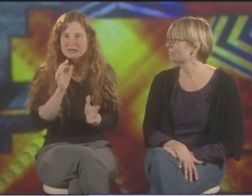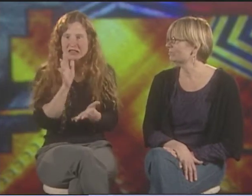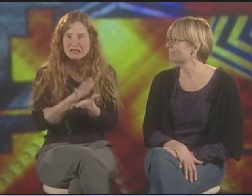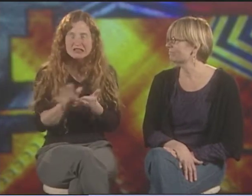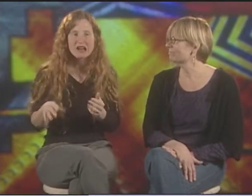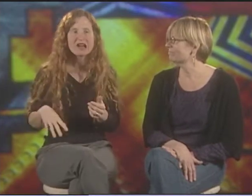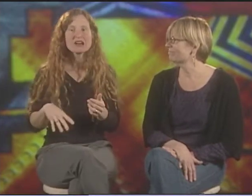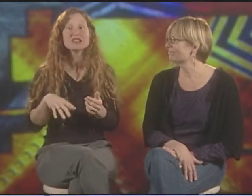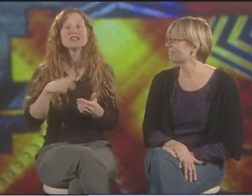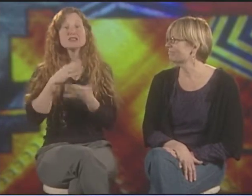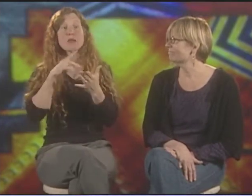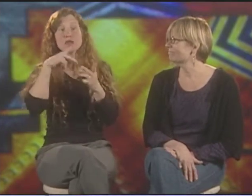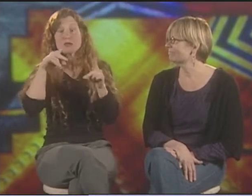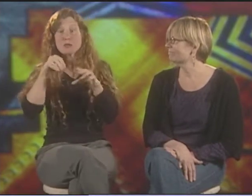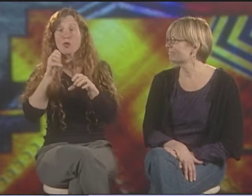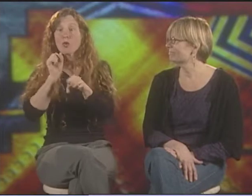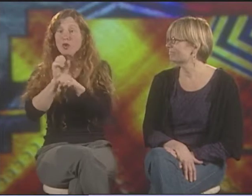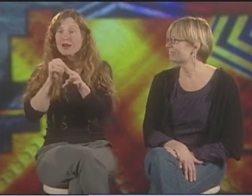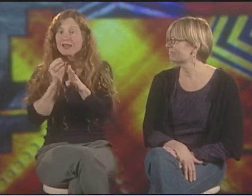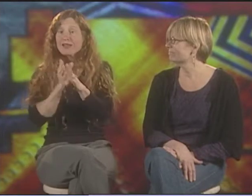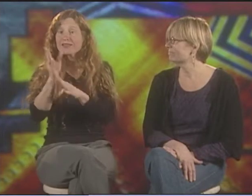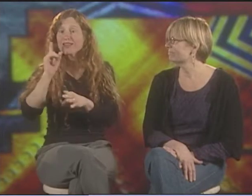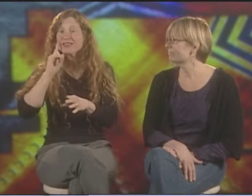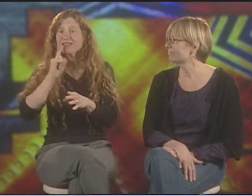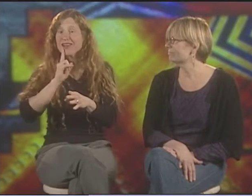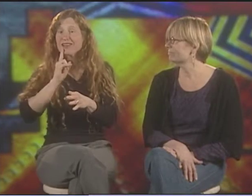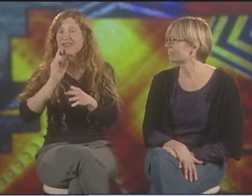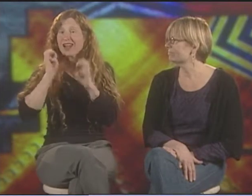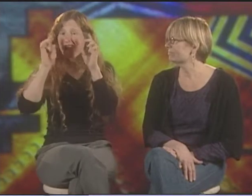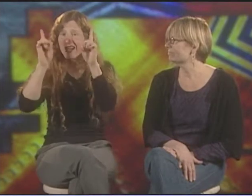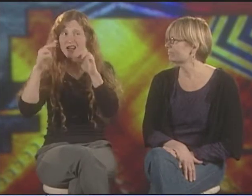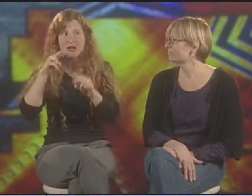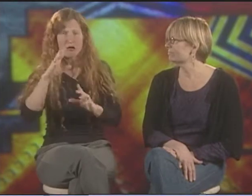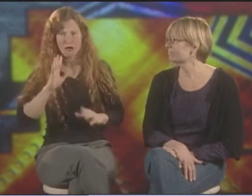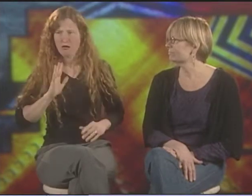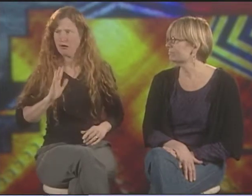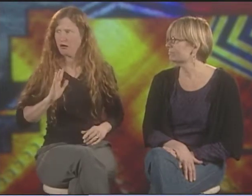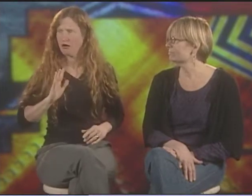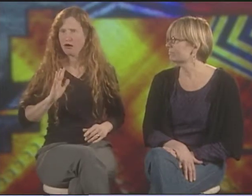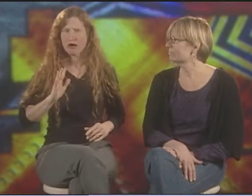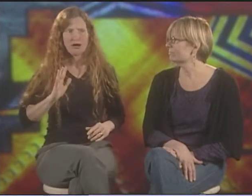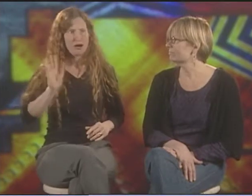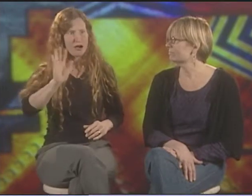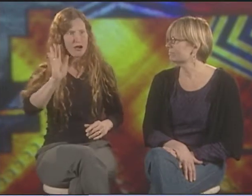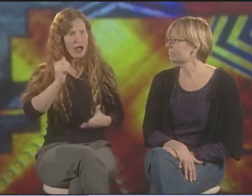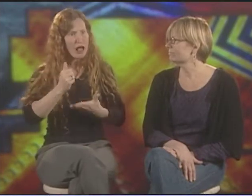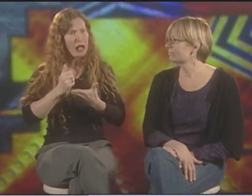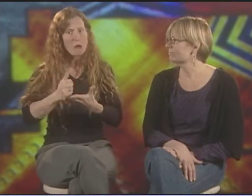"IT'S SO OFFENSIVE TO HEARING PEOPLE. IT'S NOT NICE." PEOPLE WHO WORK IN DIFFERENT FIELDS, LIKE DEAF EDUCATION, WHATEVER,